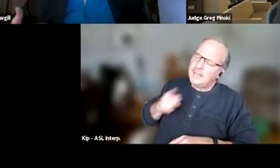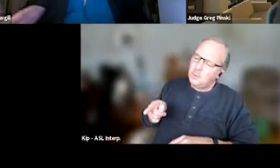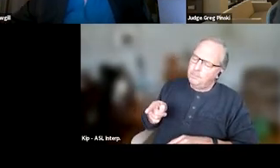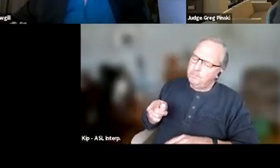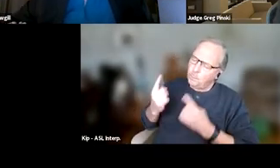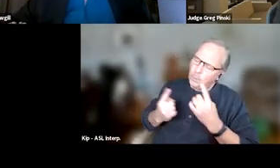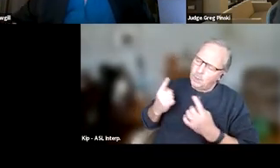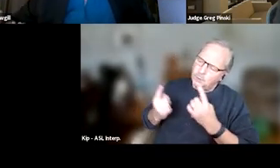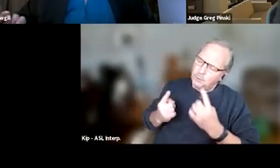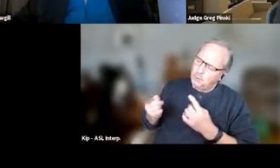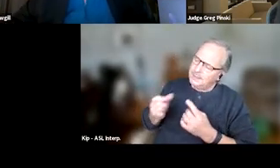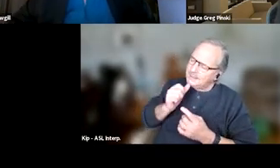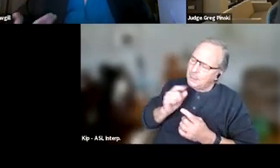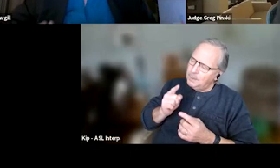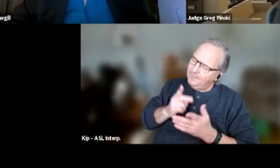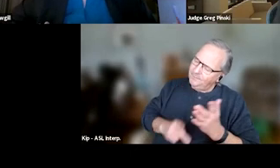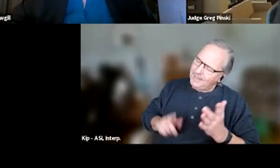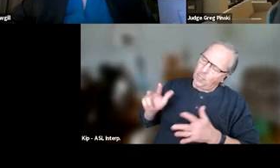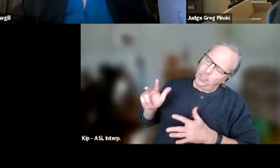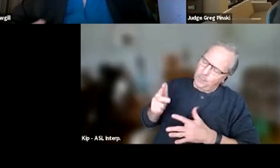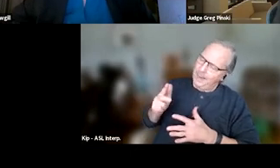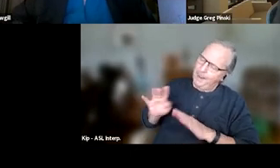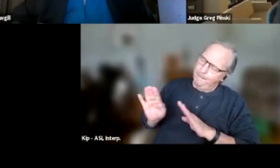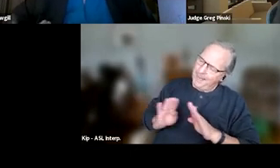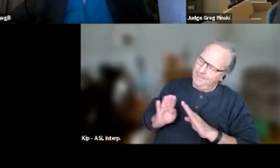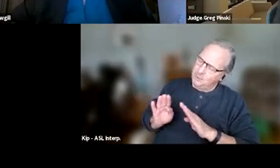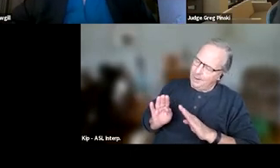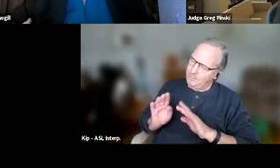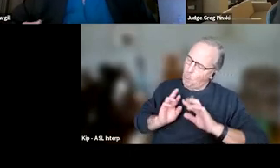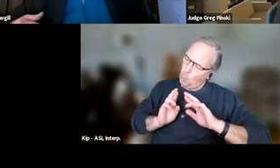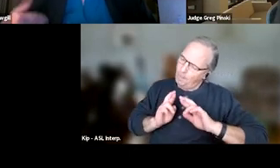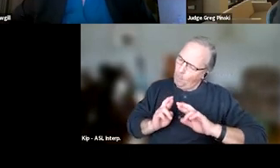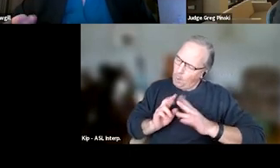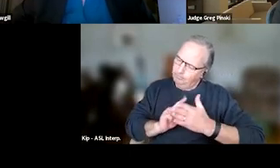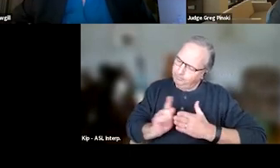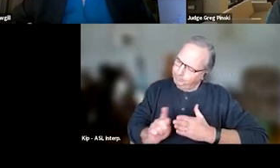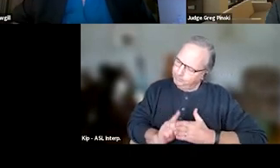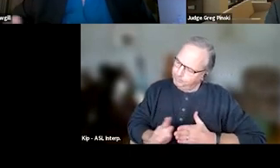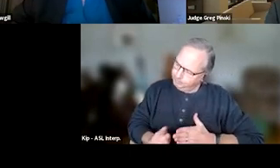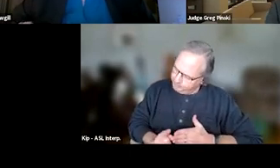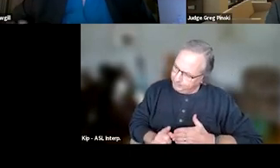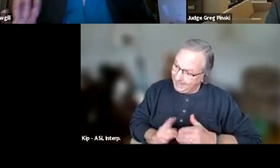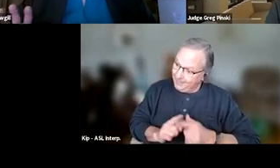this is not really phase three behavior, so we're gonna have you report every week for the next little bit until we feel like you're back in the right direction